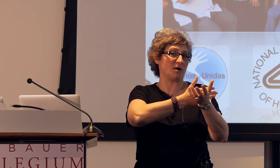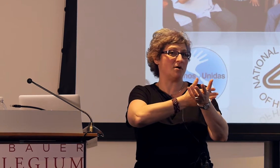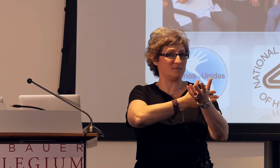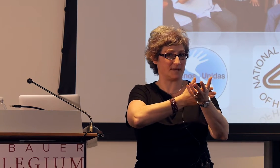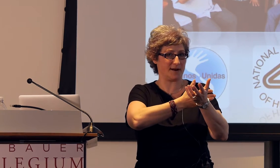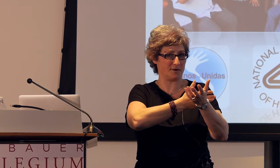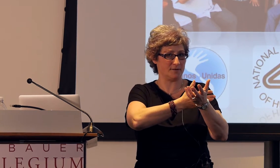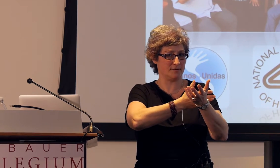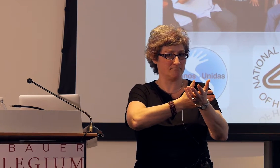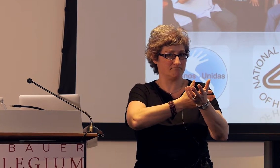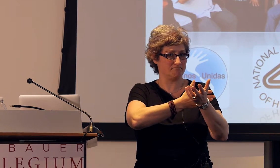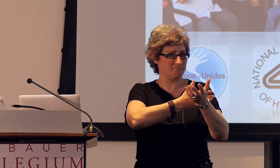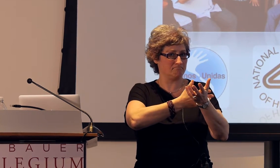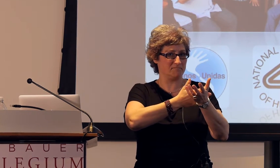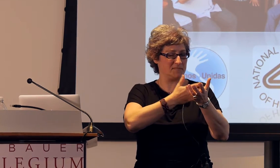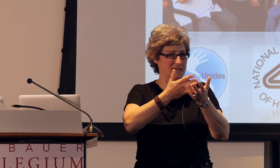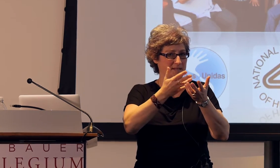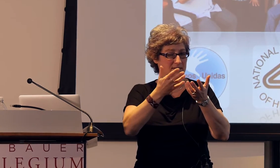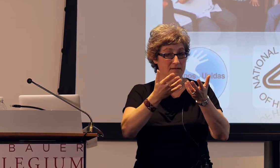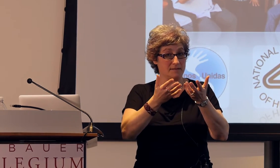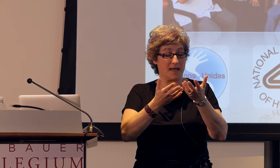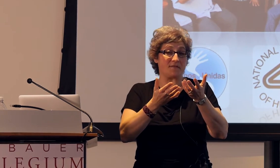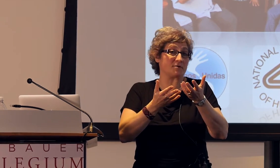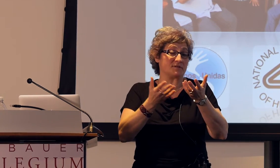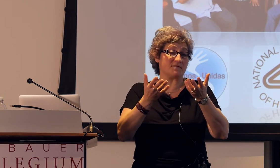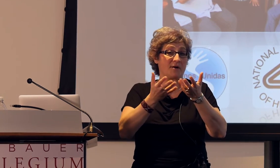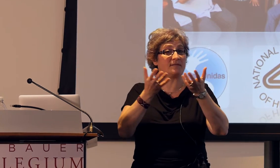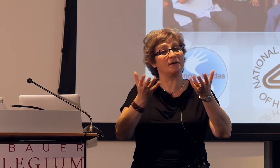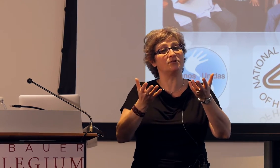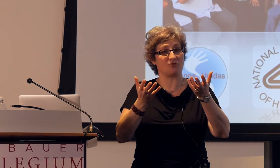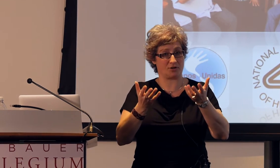a homesigner, that's, there's very little structure there,